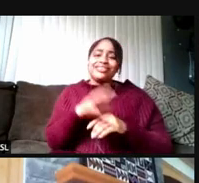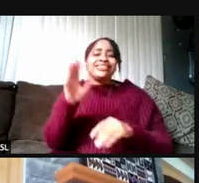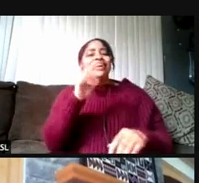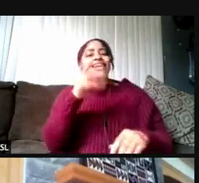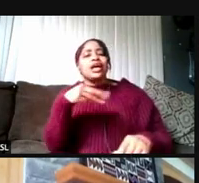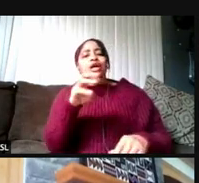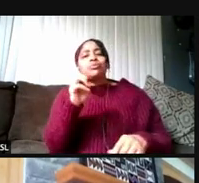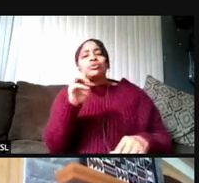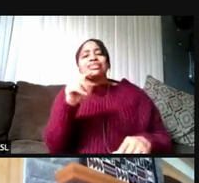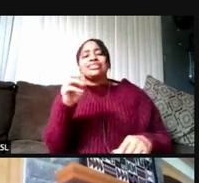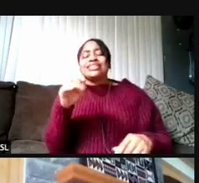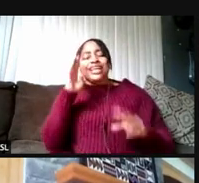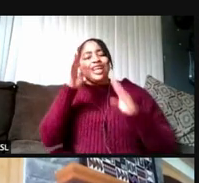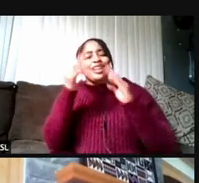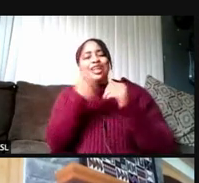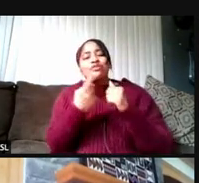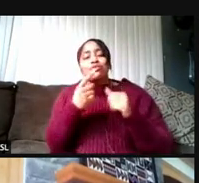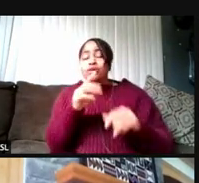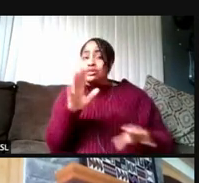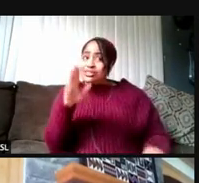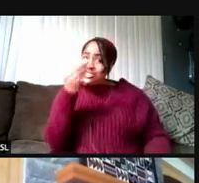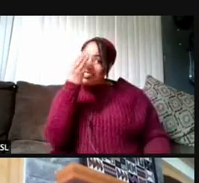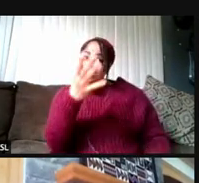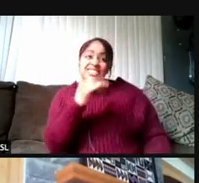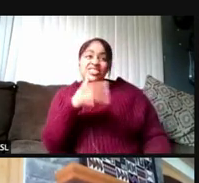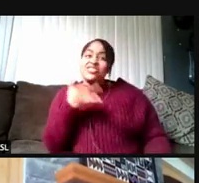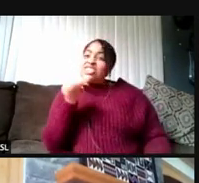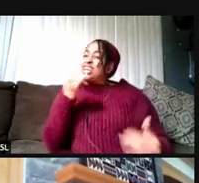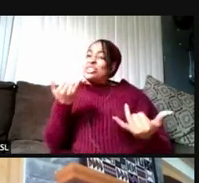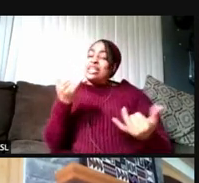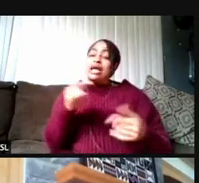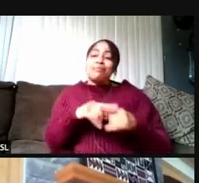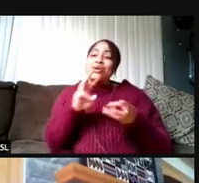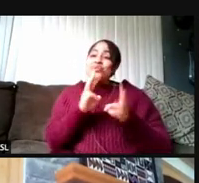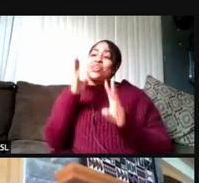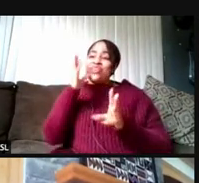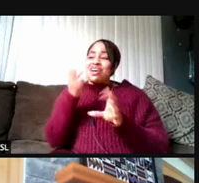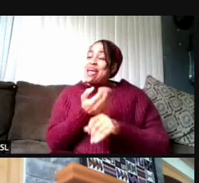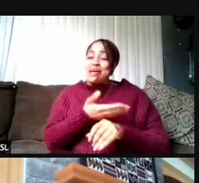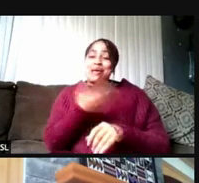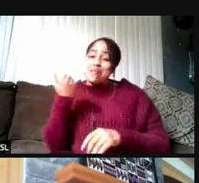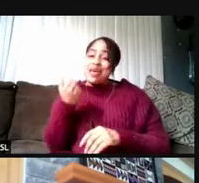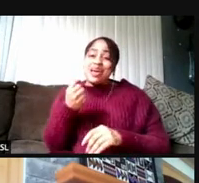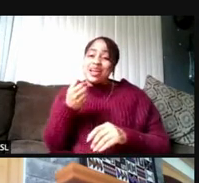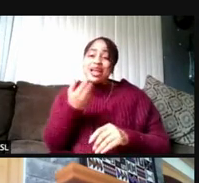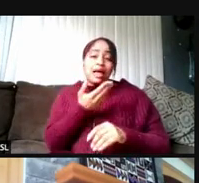It doesn't feel like it today, but the weather really is gonna get better and it was better a few days ago.